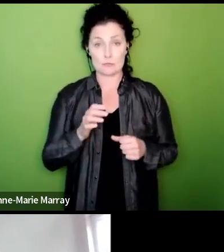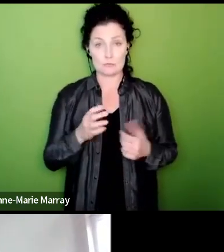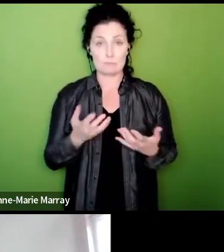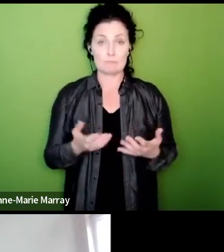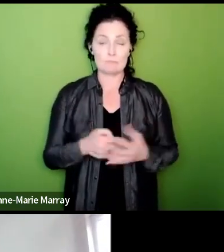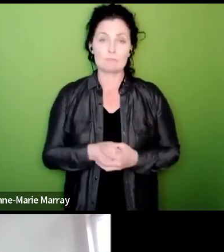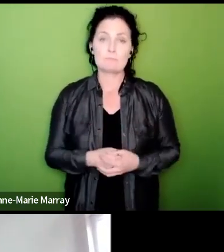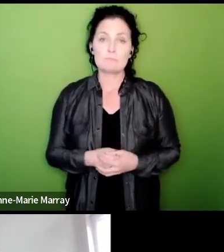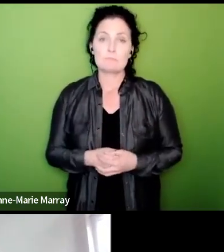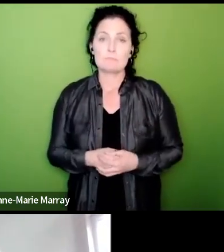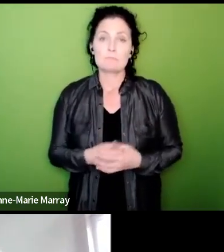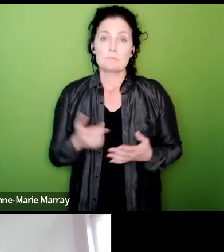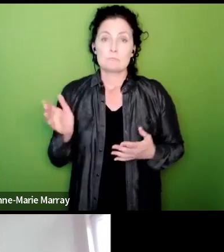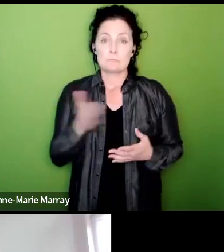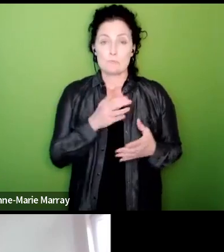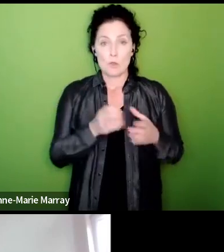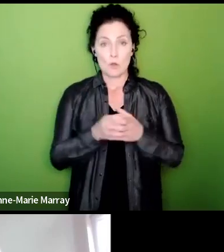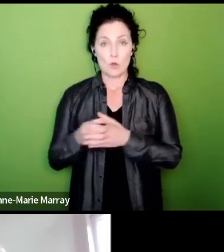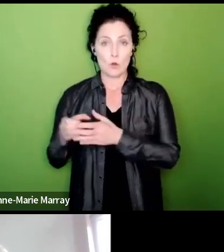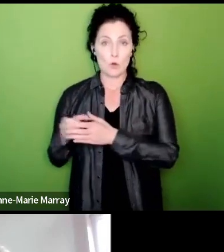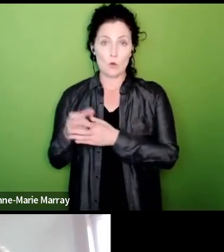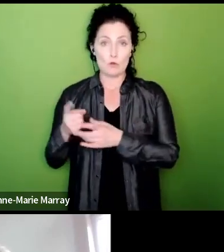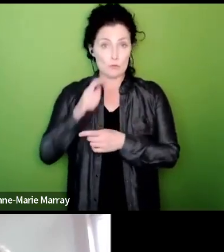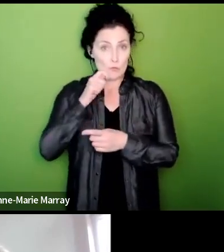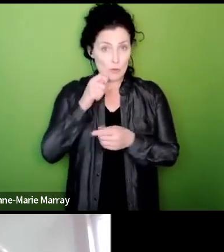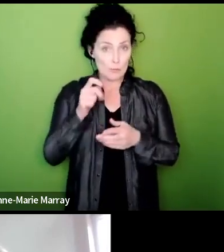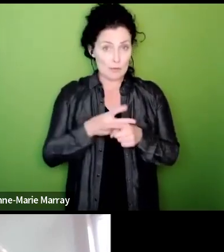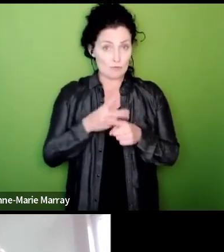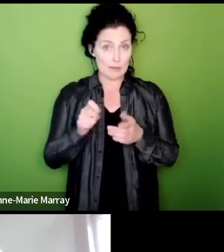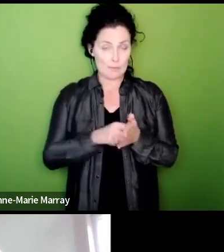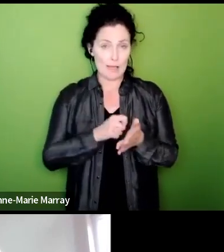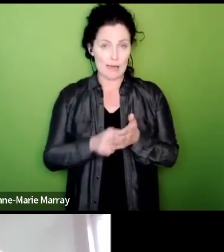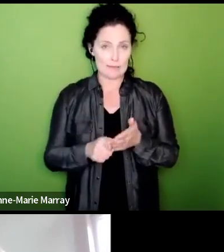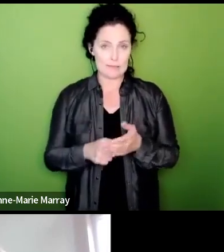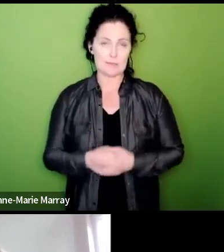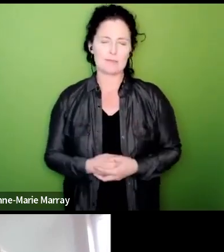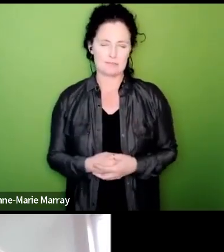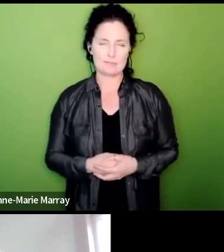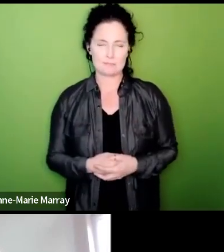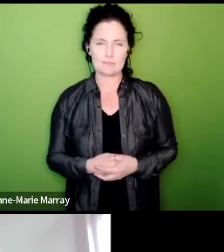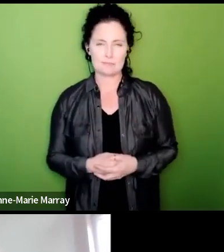rebaloted you've only mentioned HMRC so hopefully that subsequent comment will have dealt with that